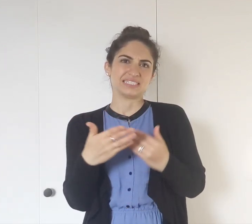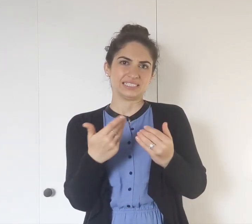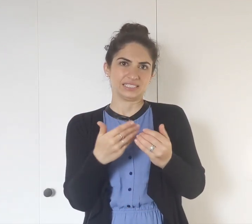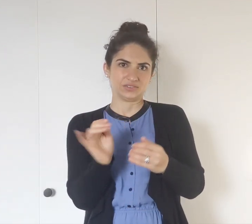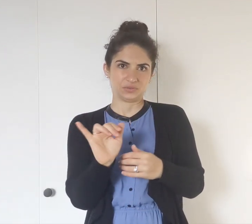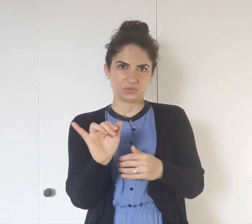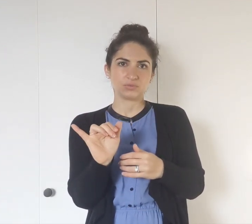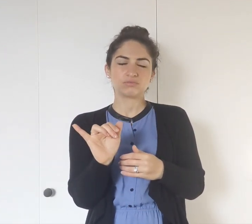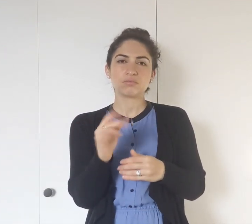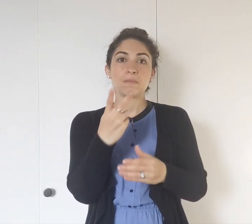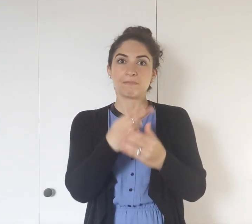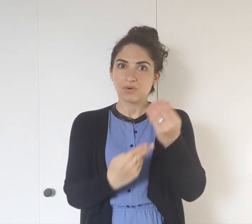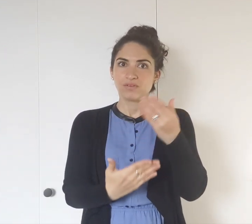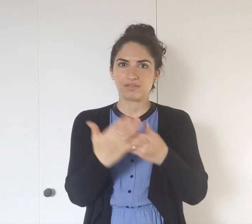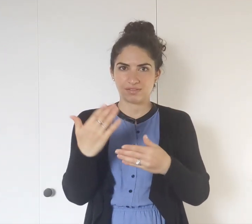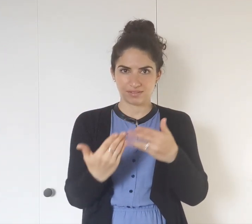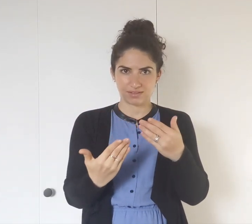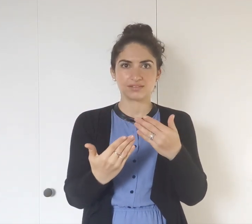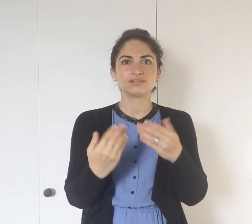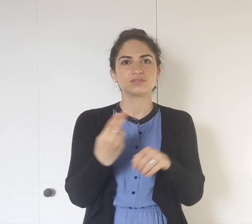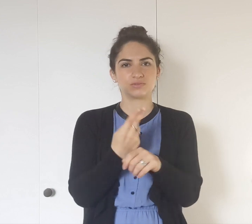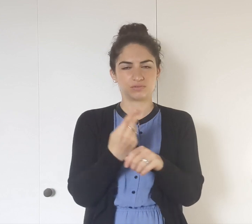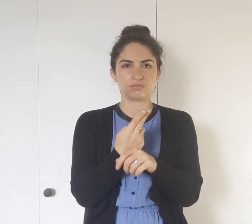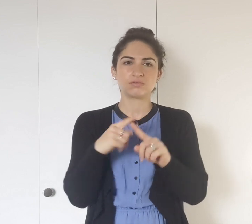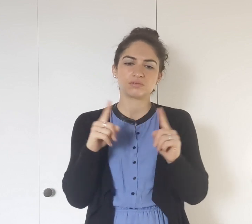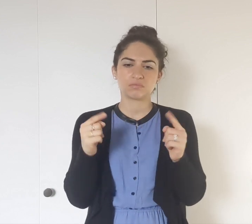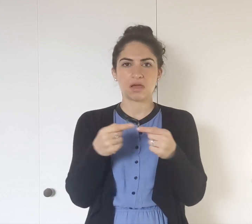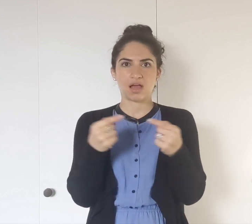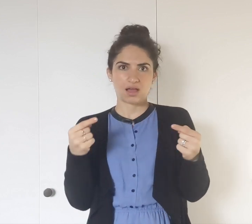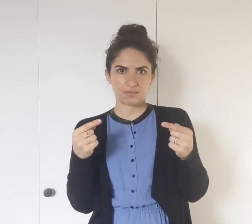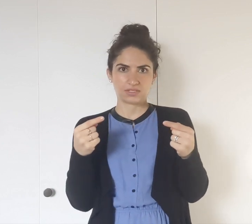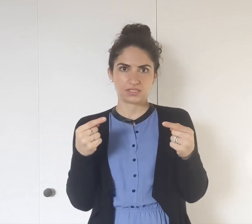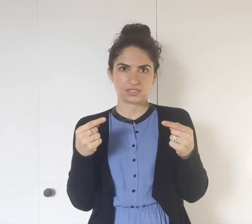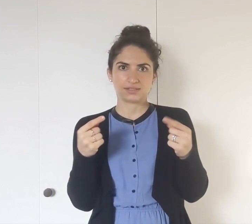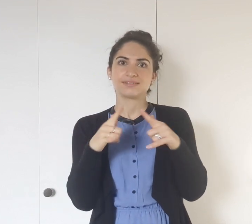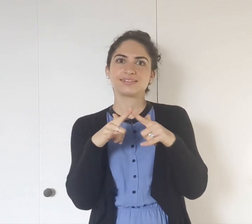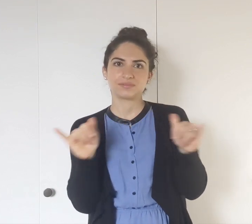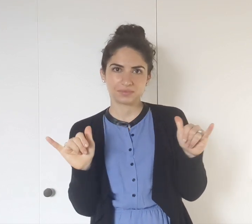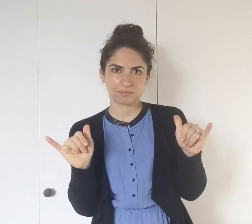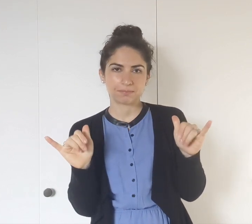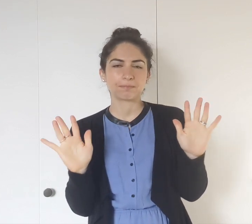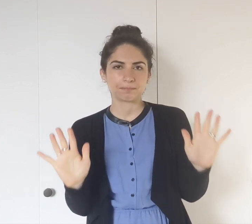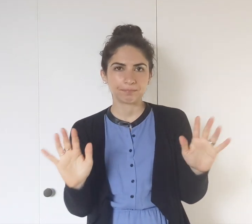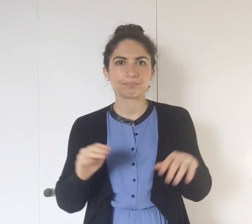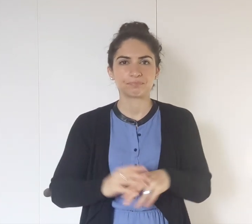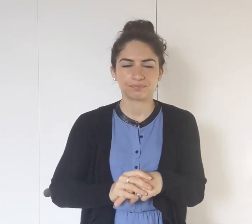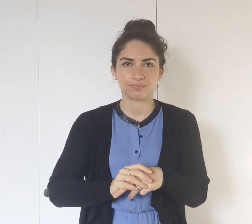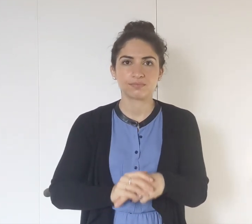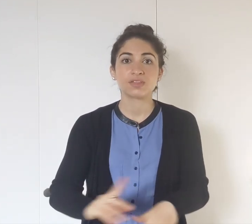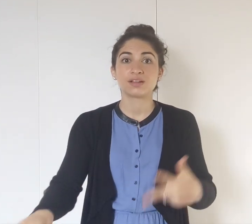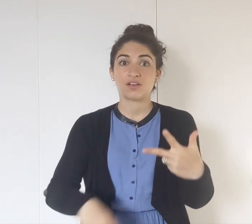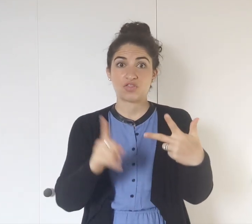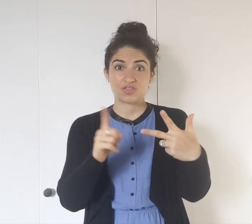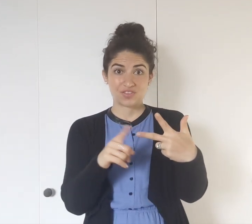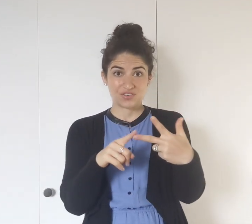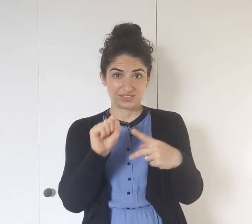And that also tends to be easy; both hands are moving, just with the opposite simultaneous movement.